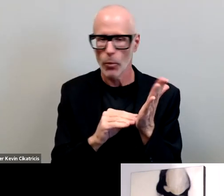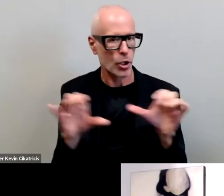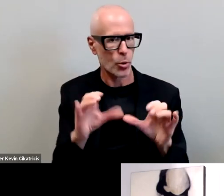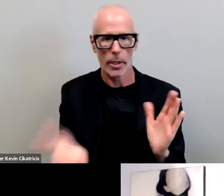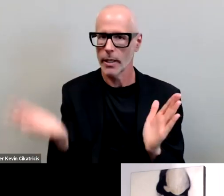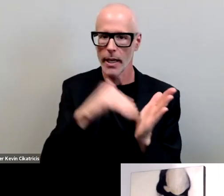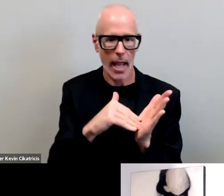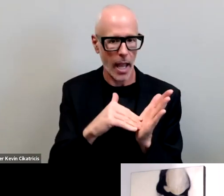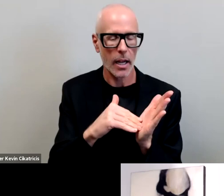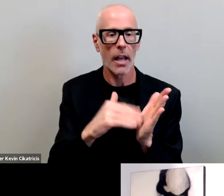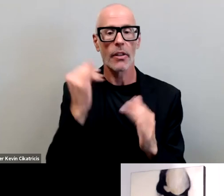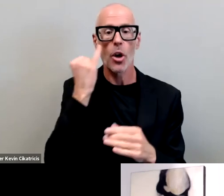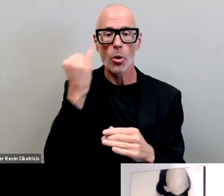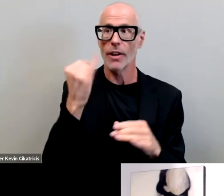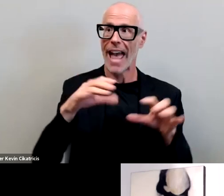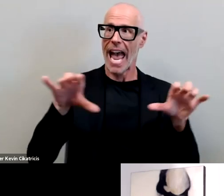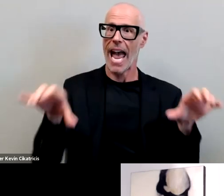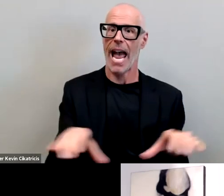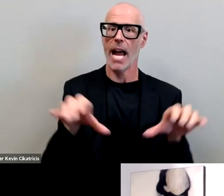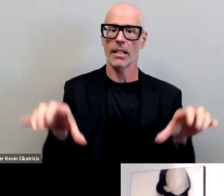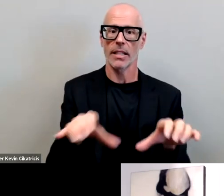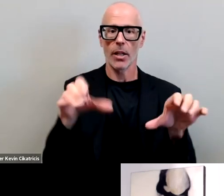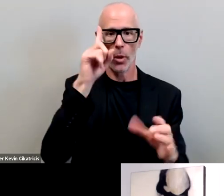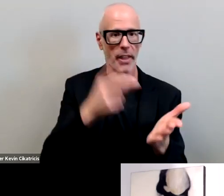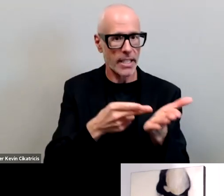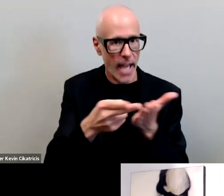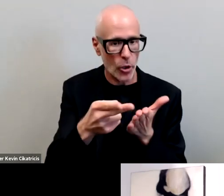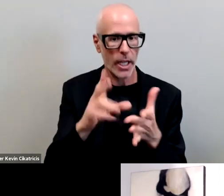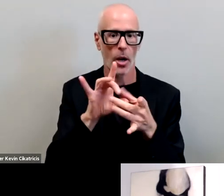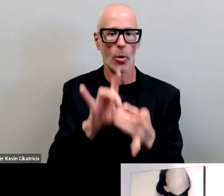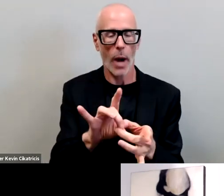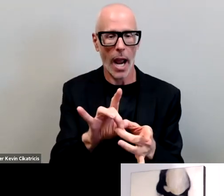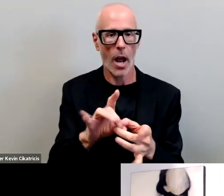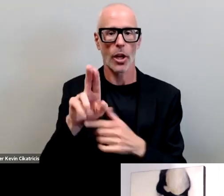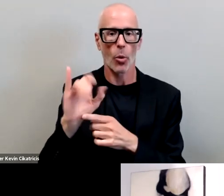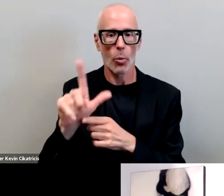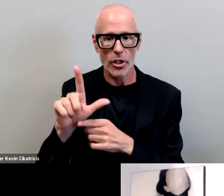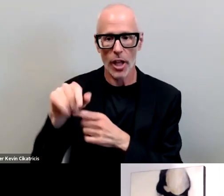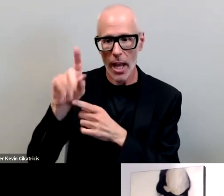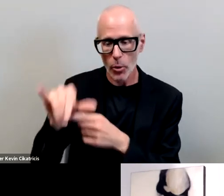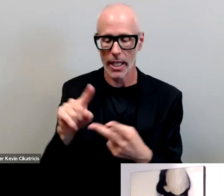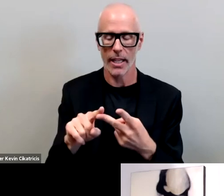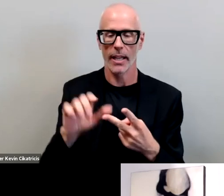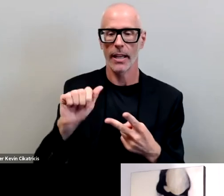the whole notion of acting with integrity around racial equity and anti-racism i take to heart